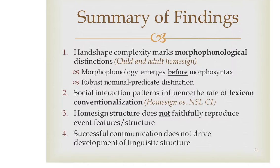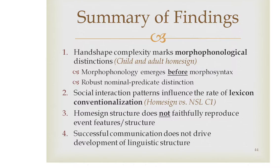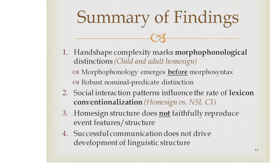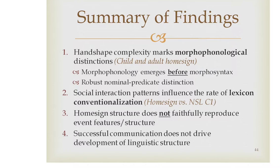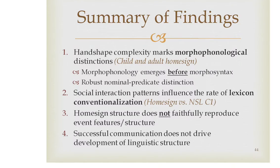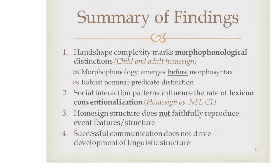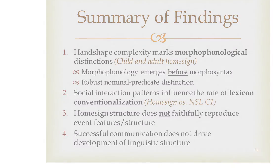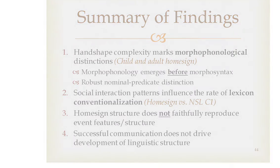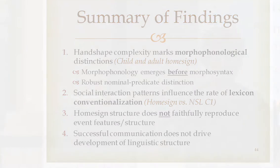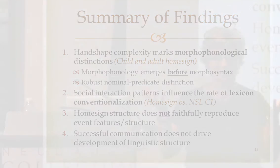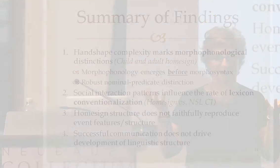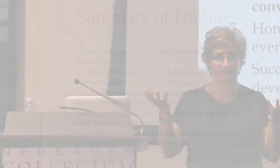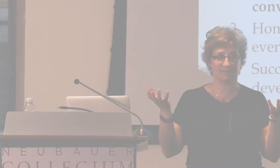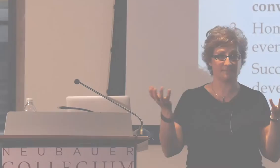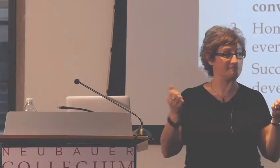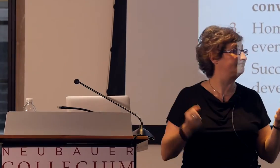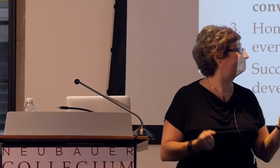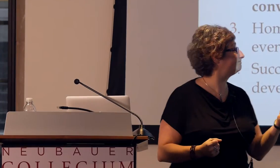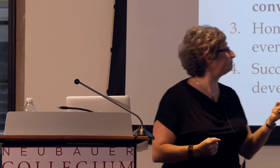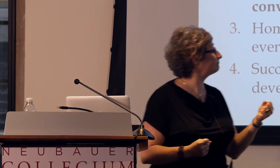between nominals and predicates.